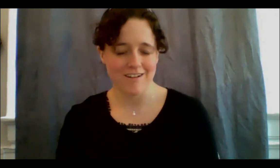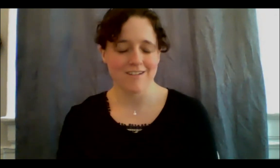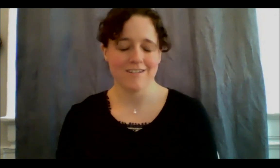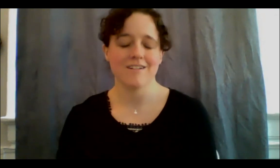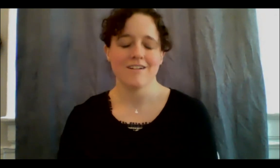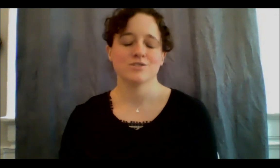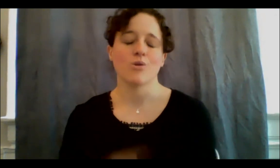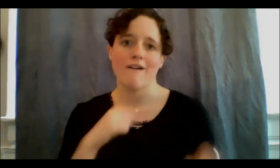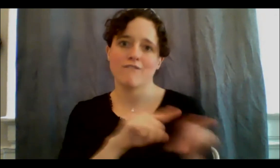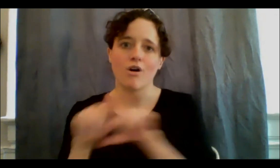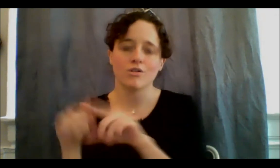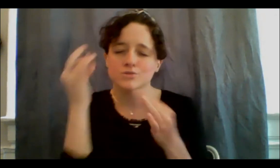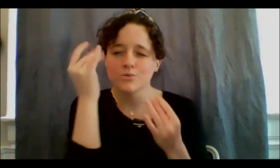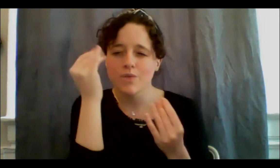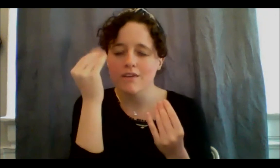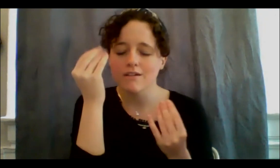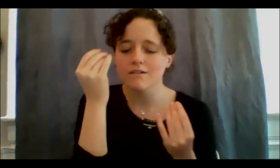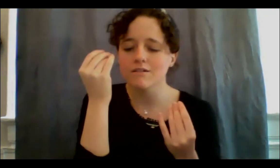then what does that mean for me to take care of myself? What does it mean